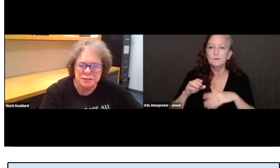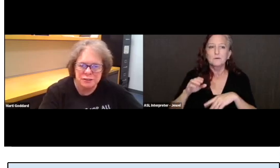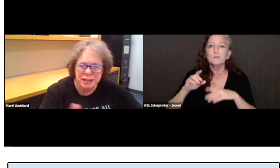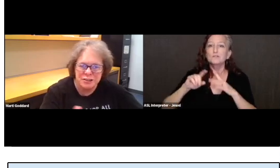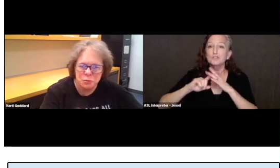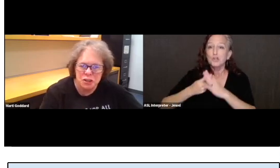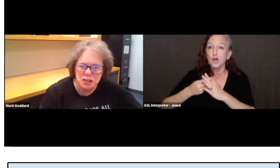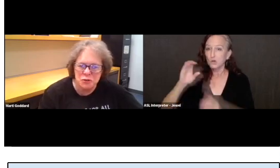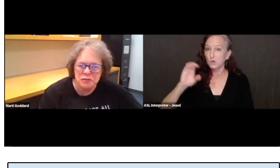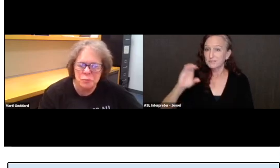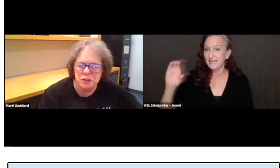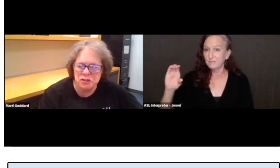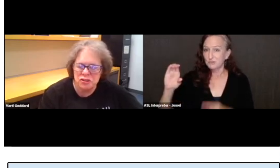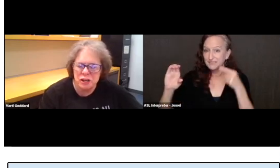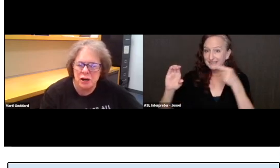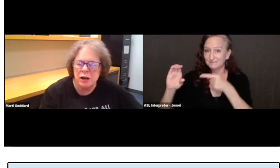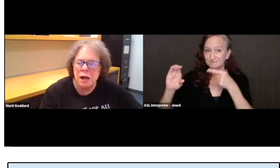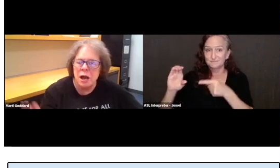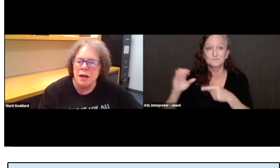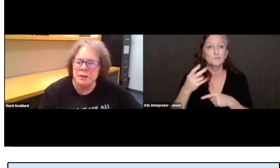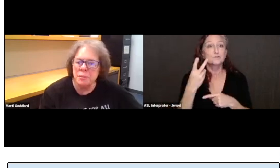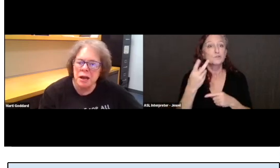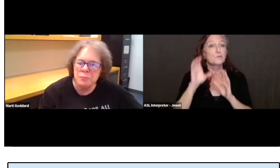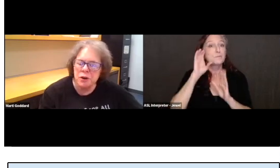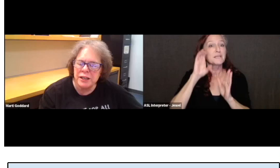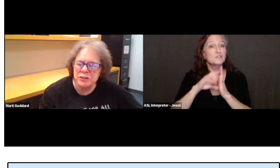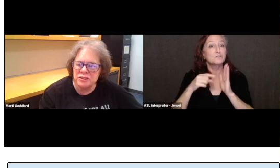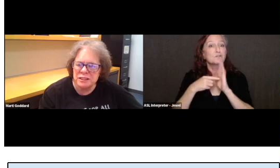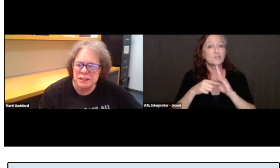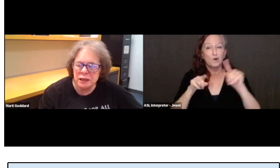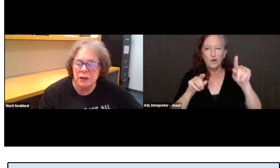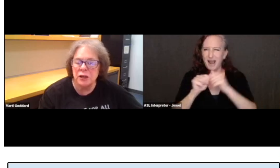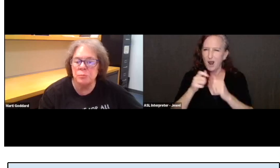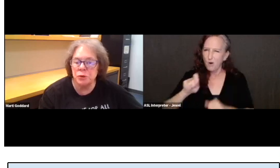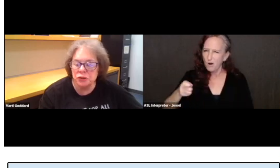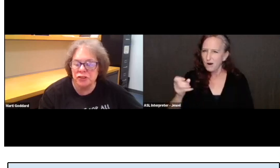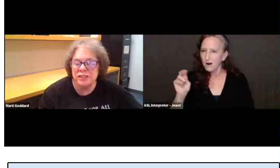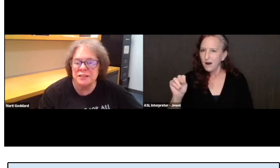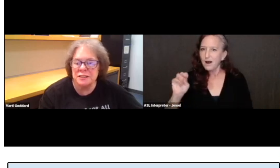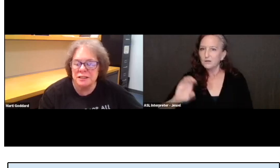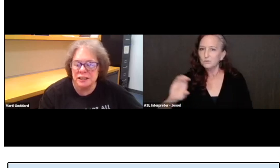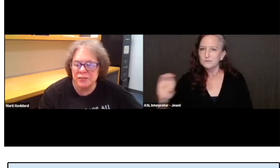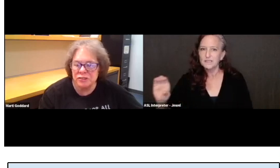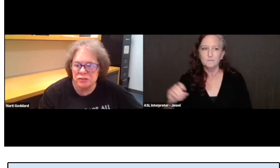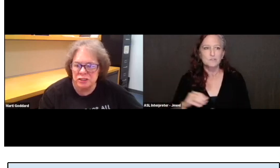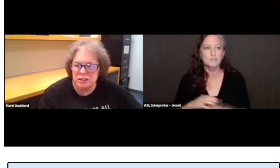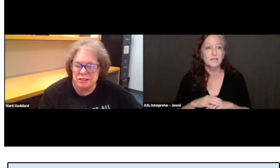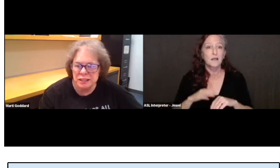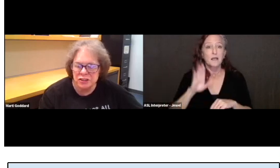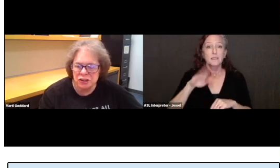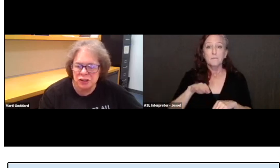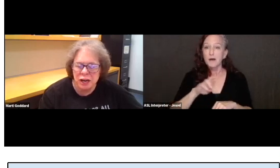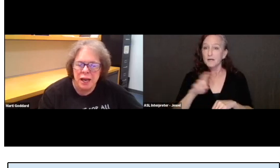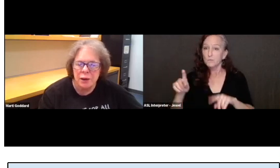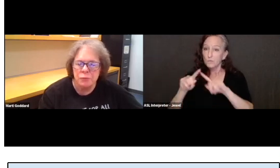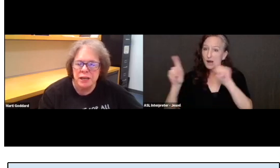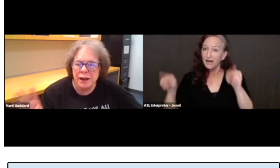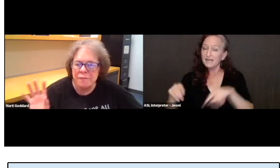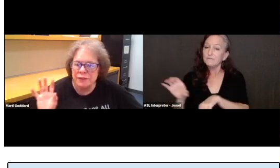So, that's what two of the pictures are. On the bottom right, you see a computer that's in the Deaf Services Center.